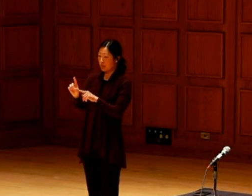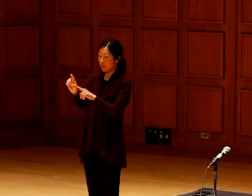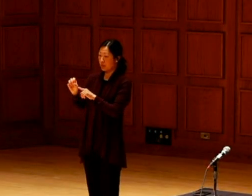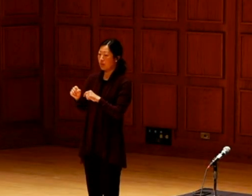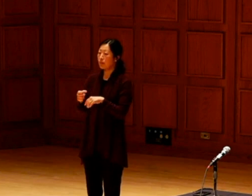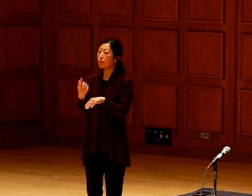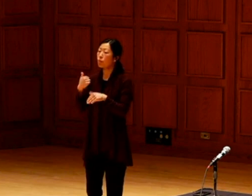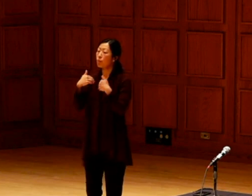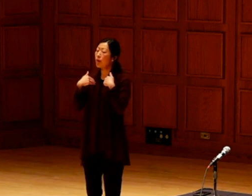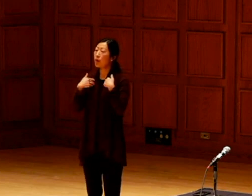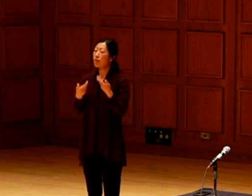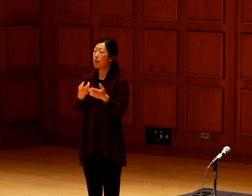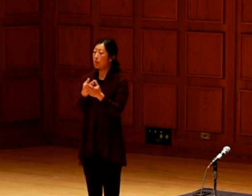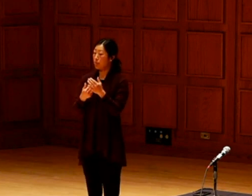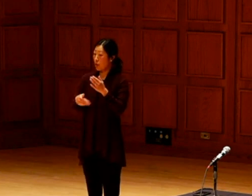That's a great question.